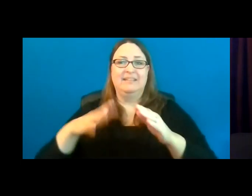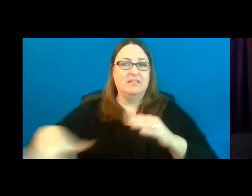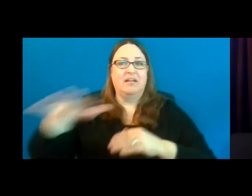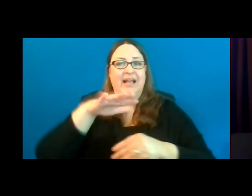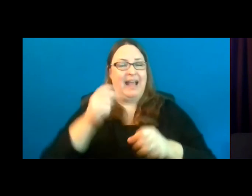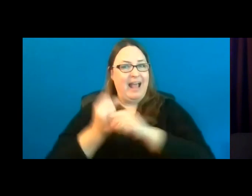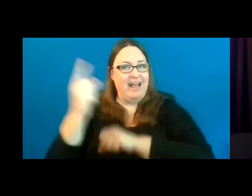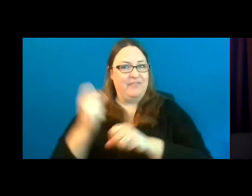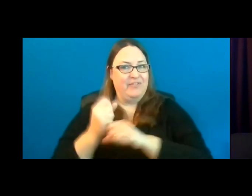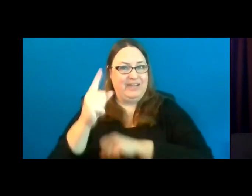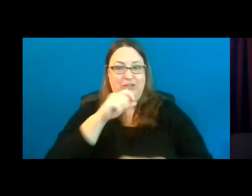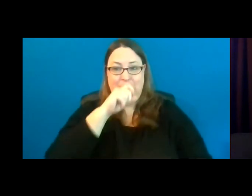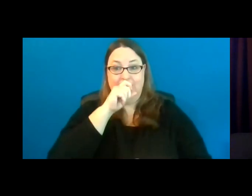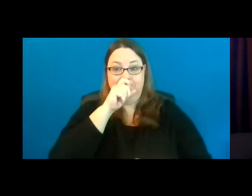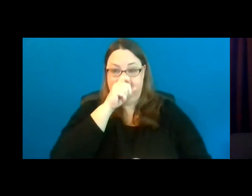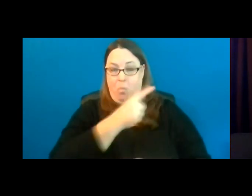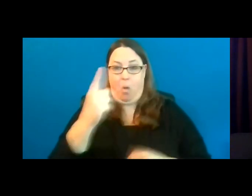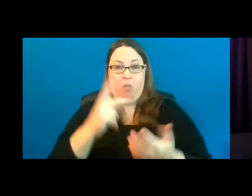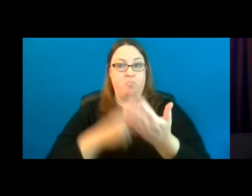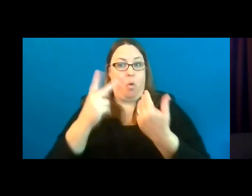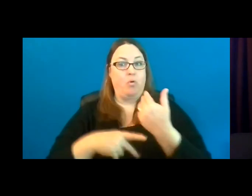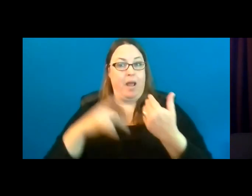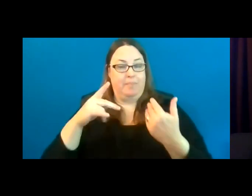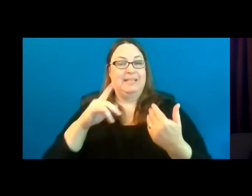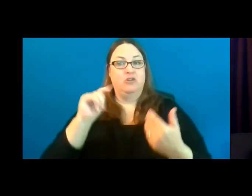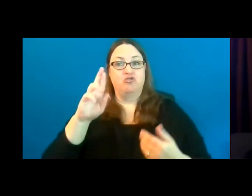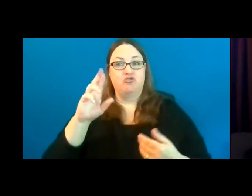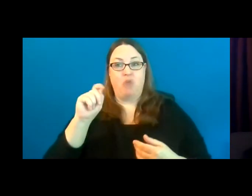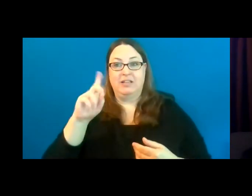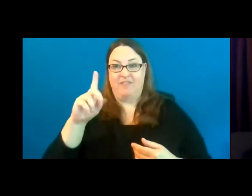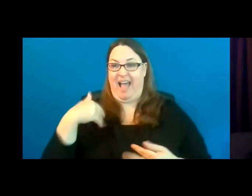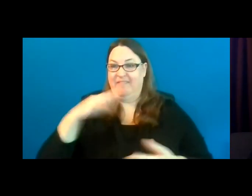One of the programs, the Michigan Natural Resources Trust Fund, in total has awarded